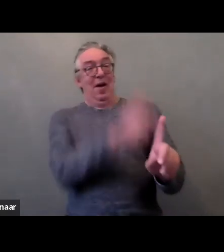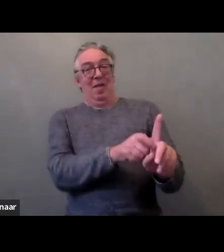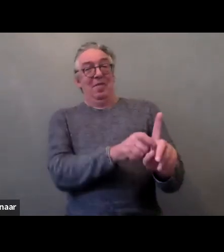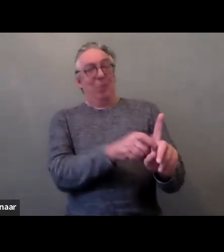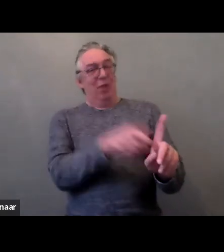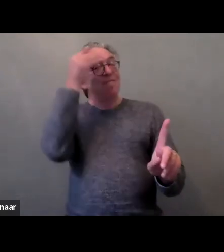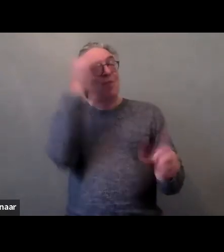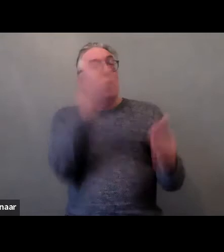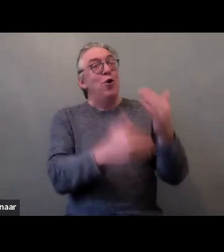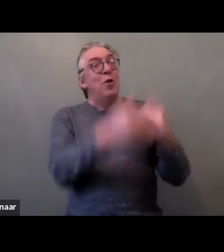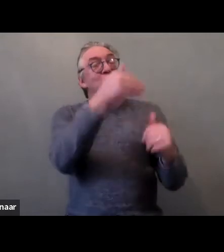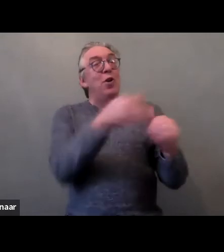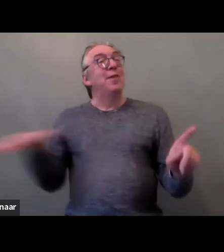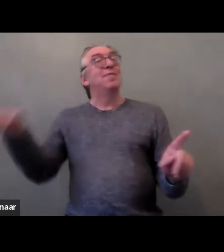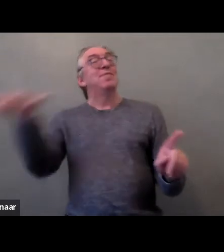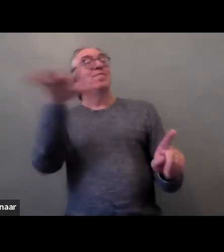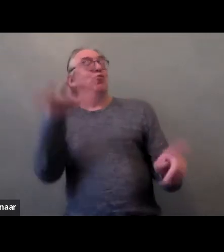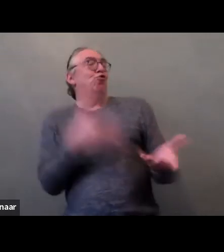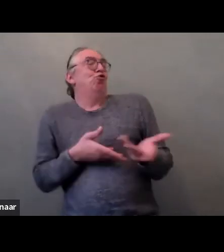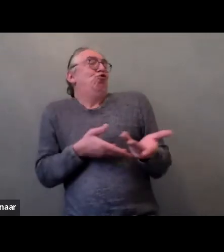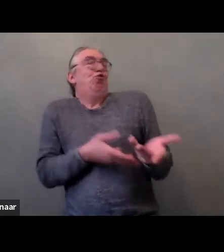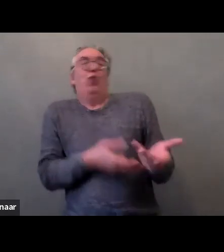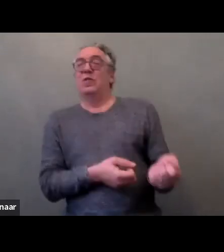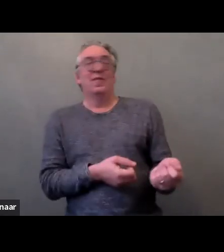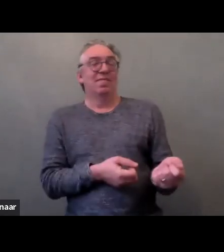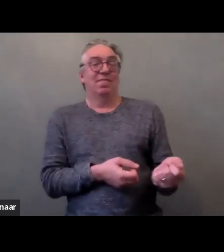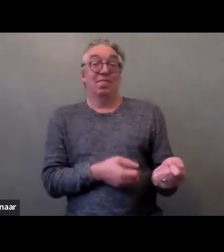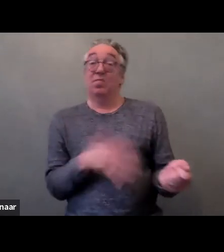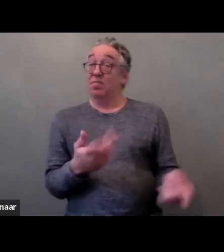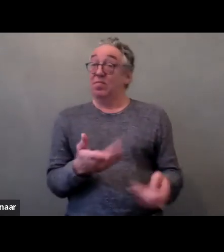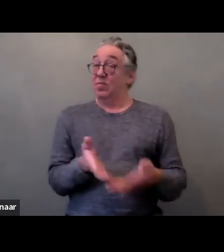even when self-advocates were trying to report in secret an action of abuse